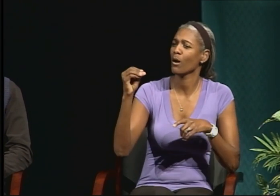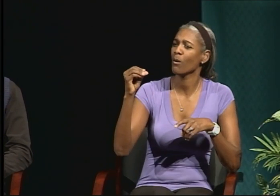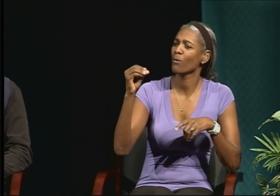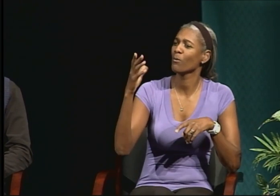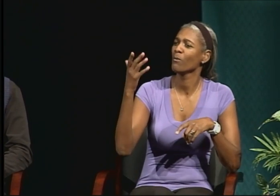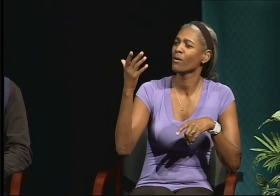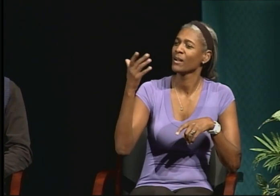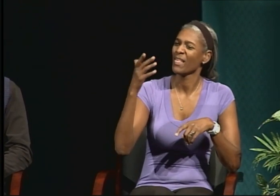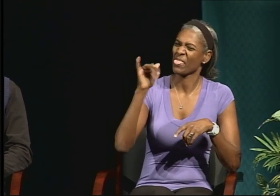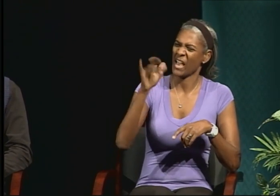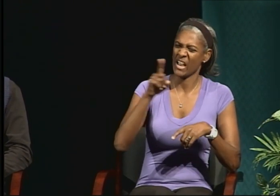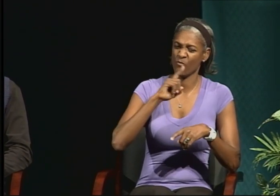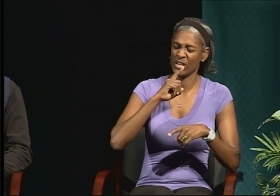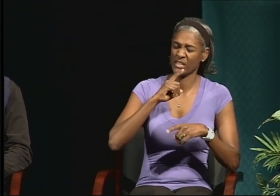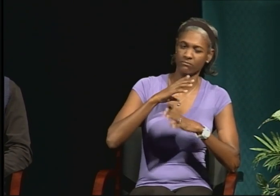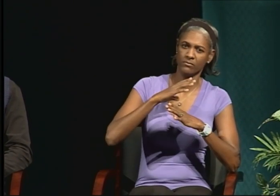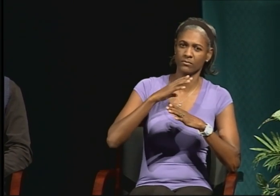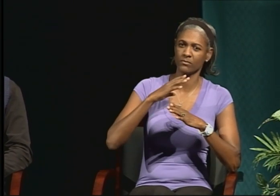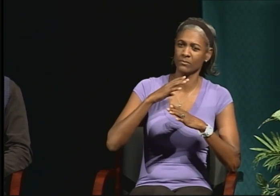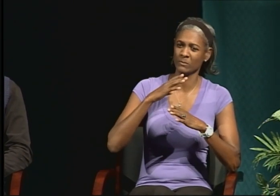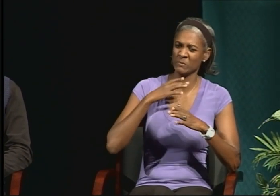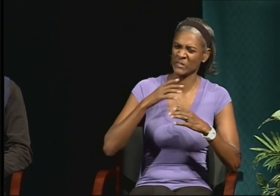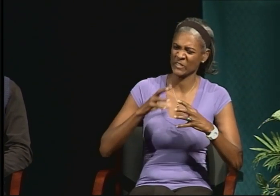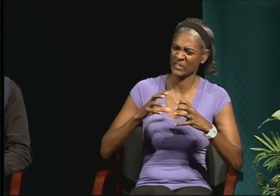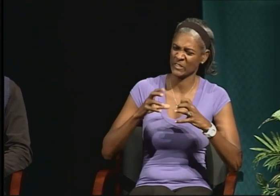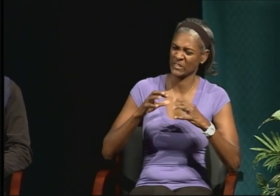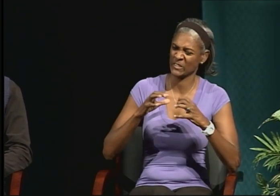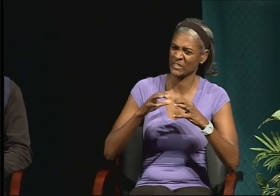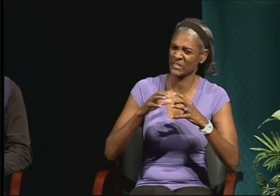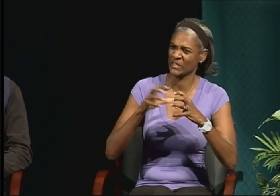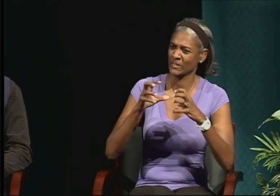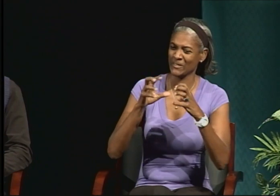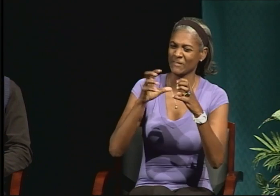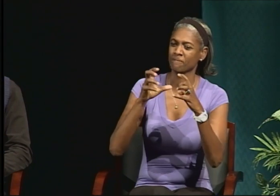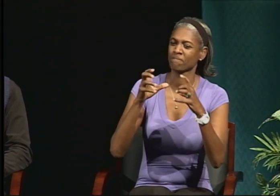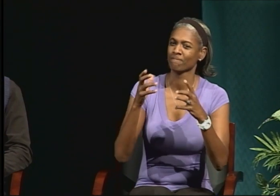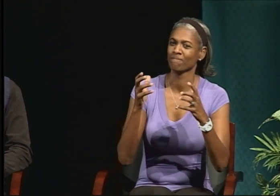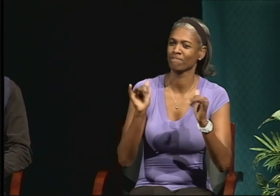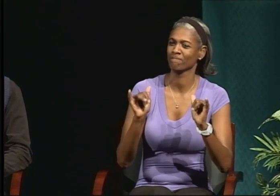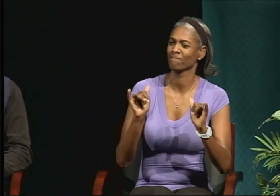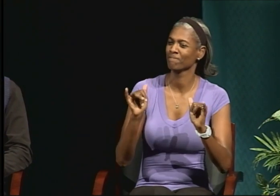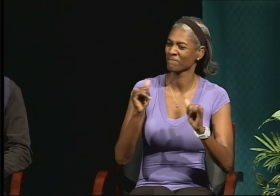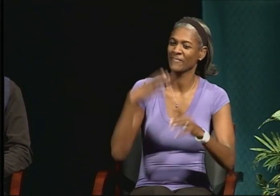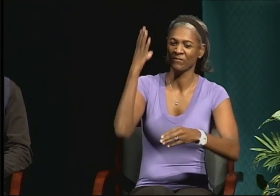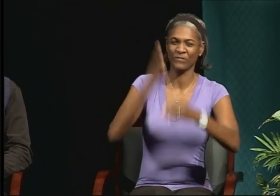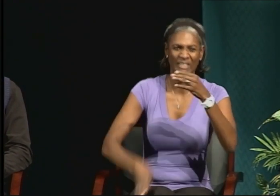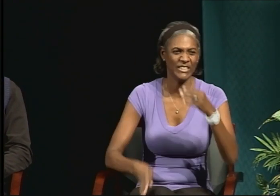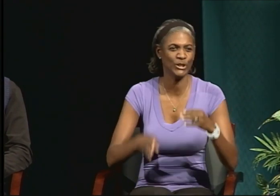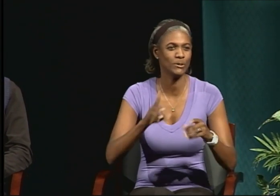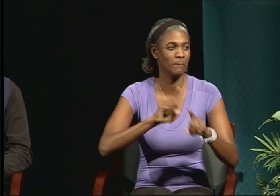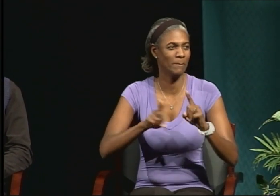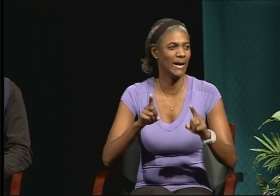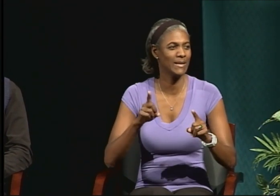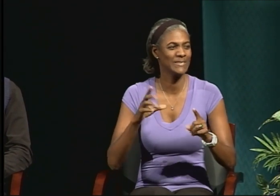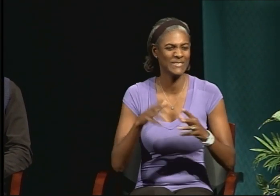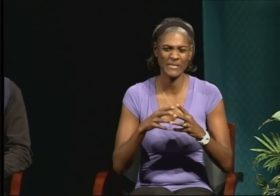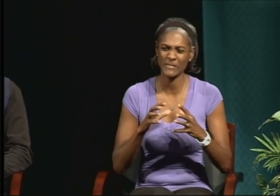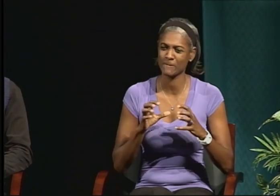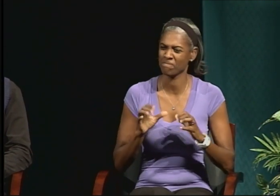And I had to fight through them. And in that experience, I had to find the strength